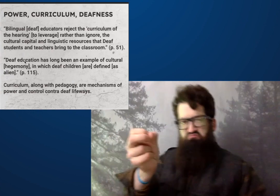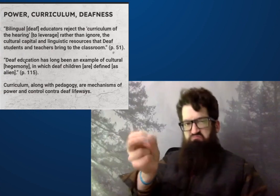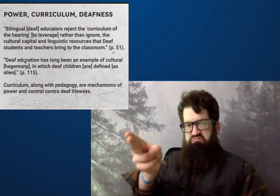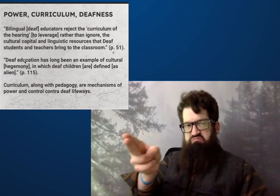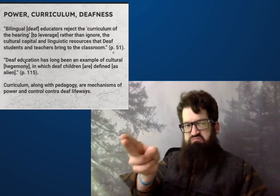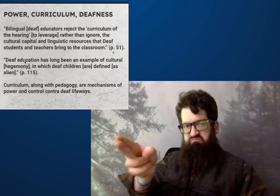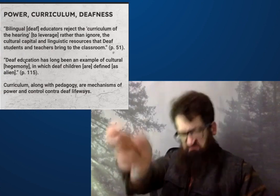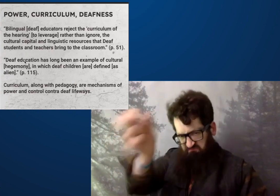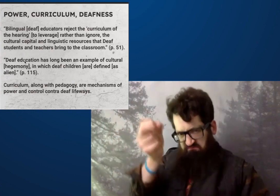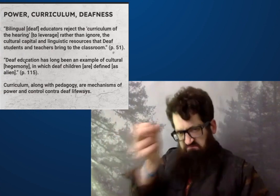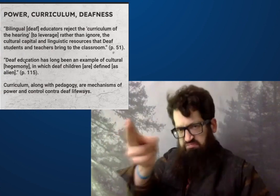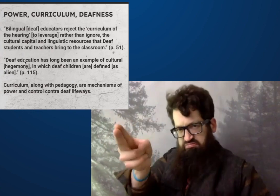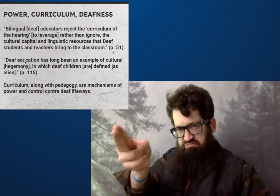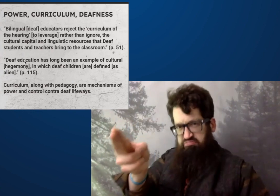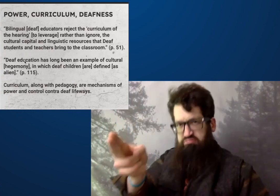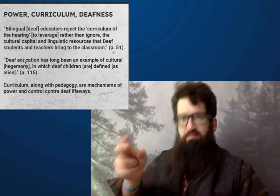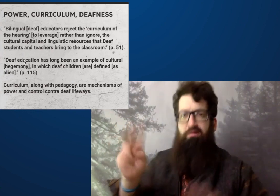The power results